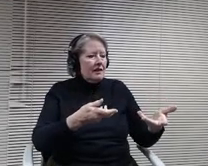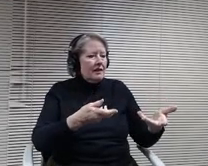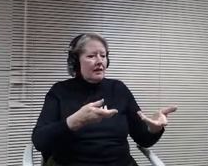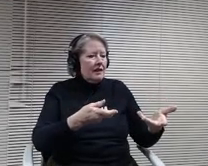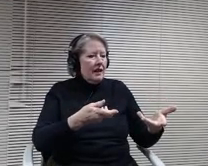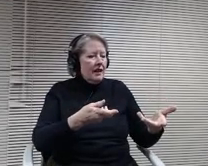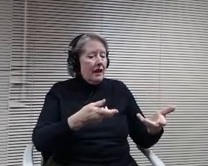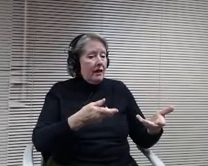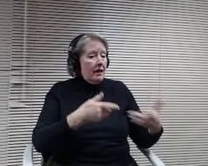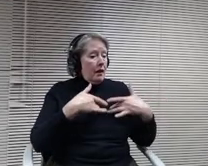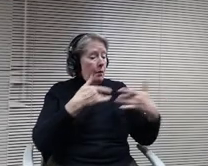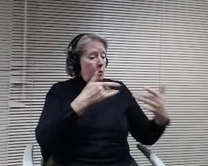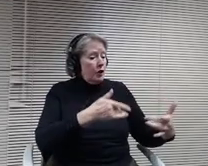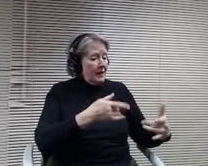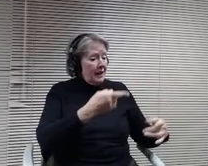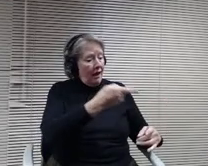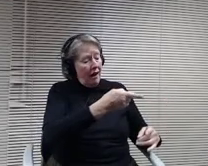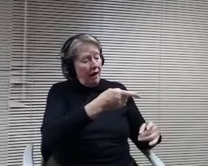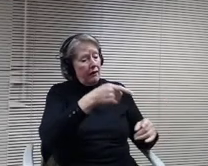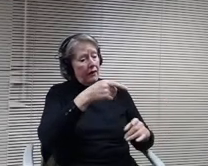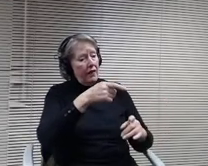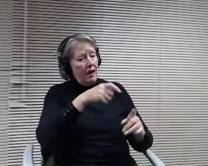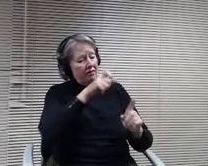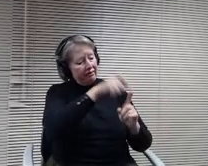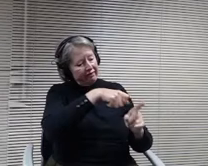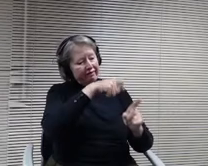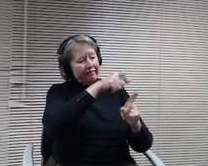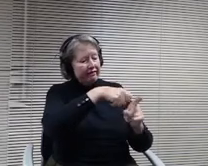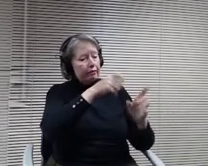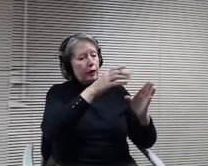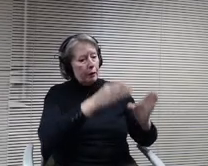tell the story and often their story is quite different than